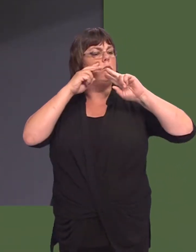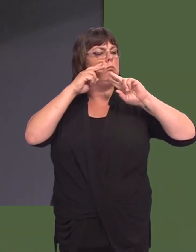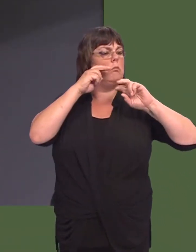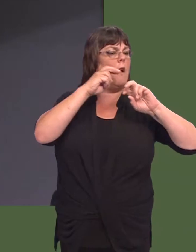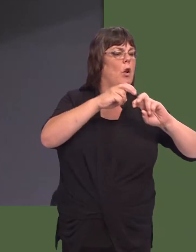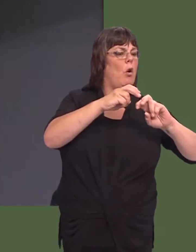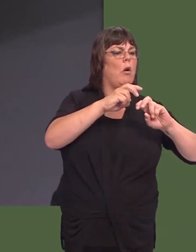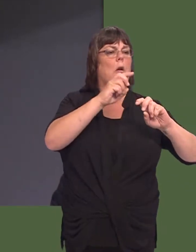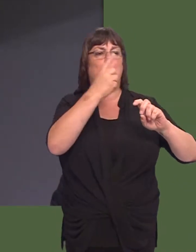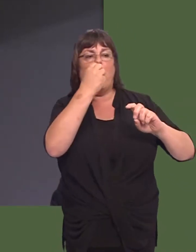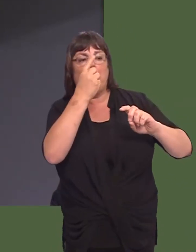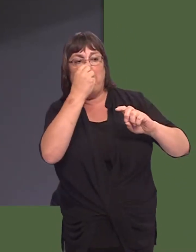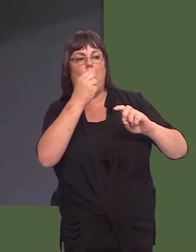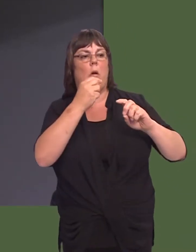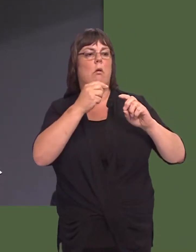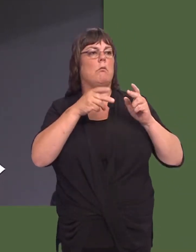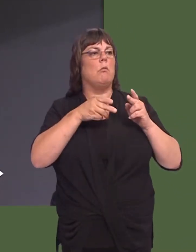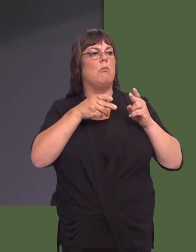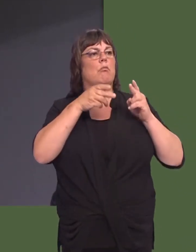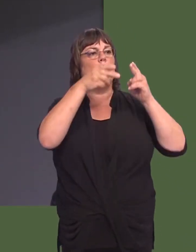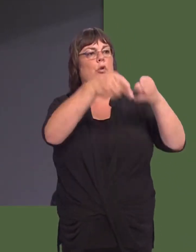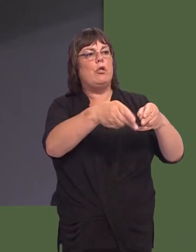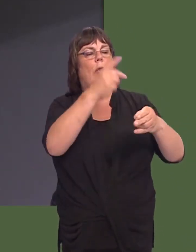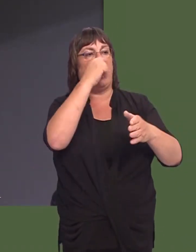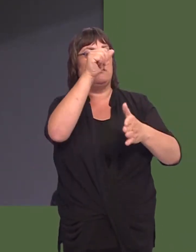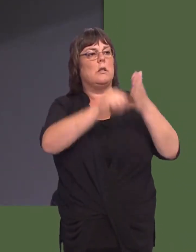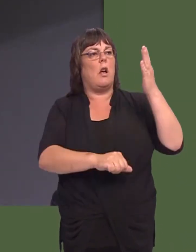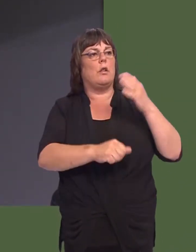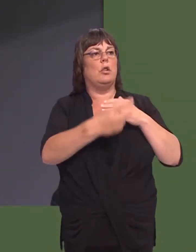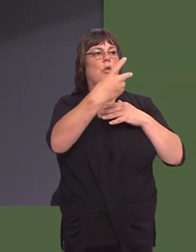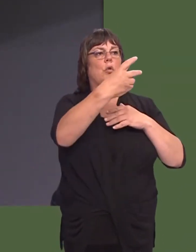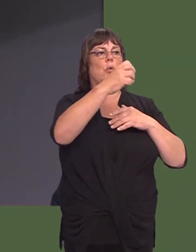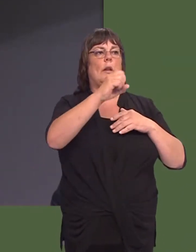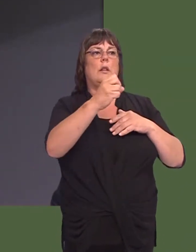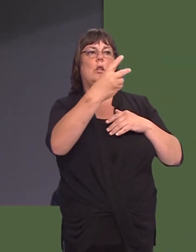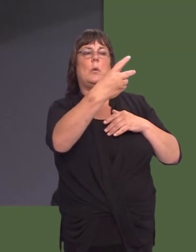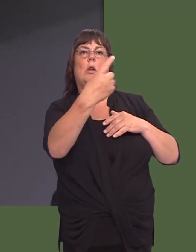to Anglesey, which could begin by 2021 if it gets the go-ahead.